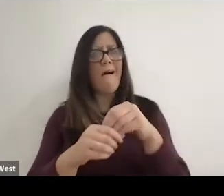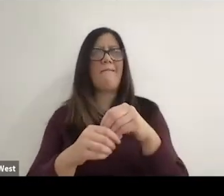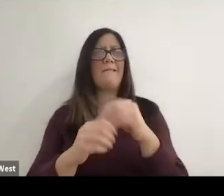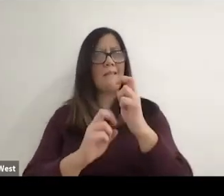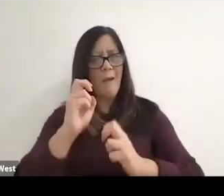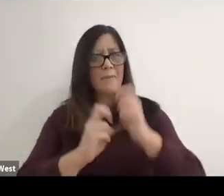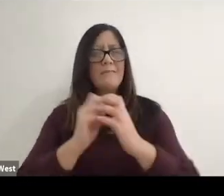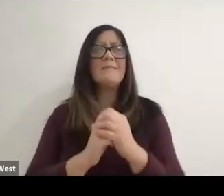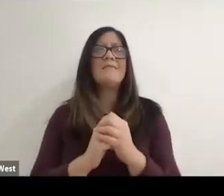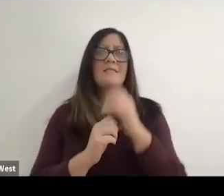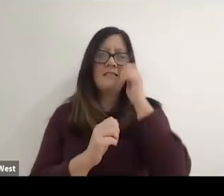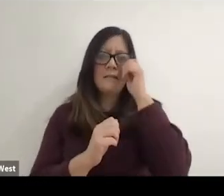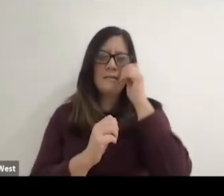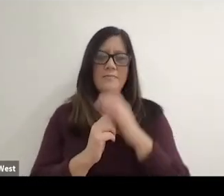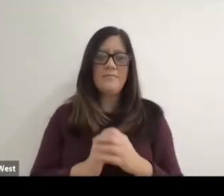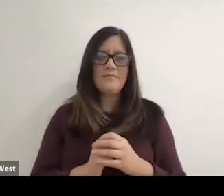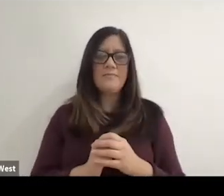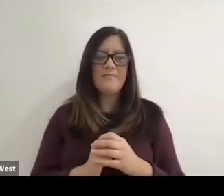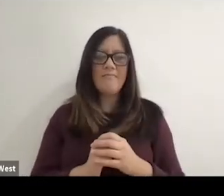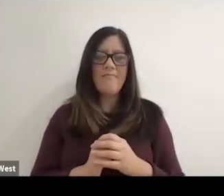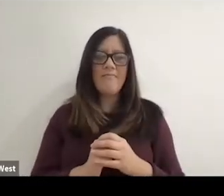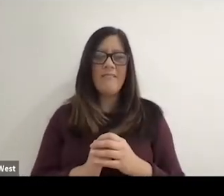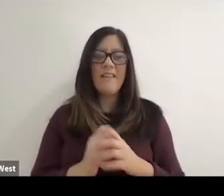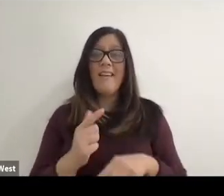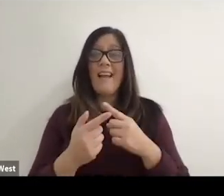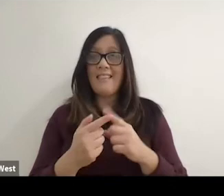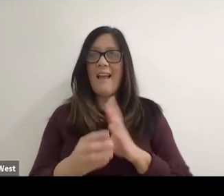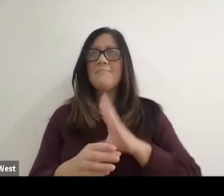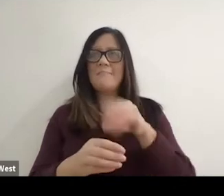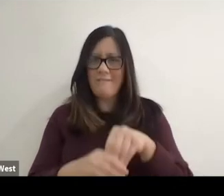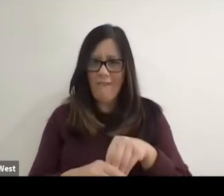going to be something and then shortly thereafter were part of the Paralympics,